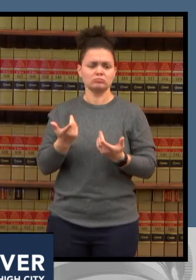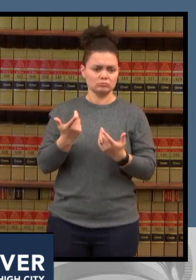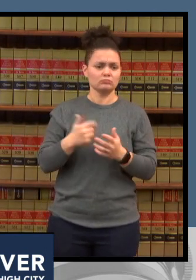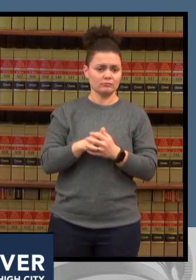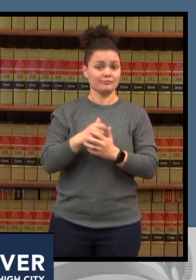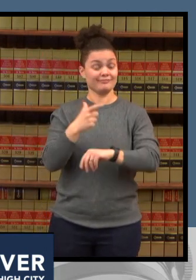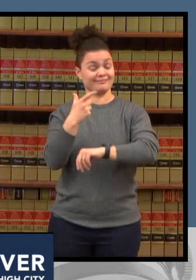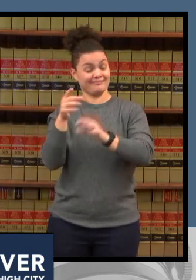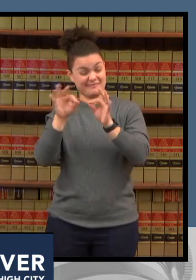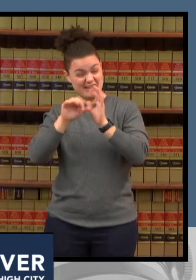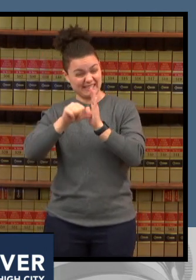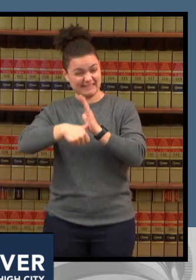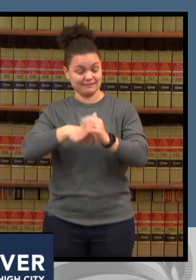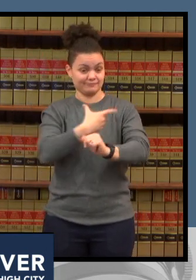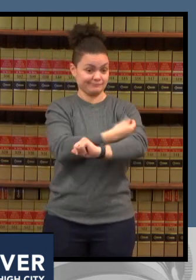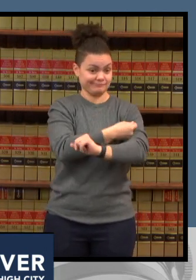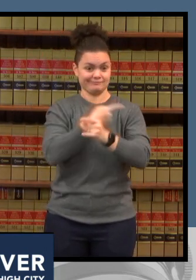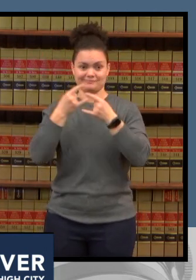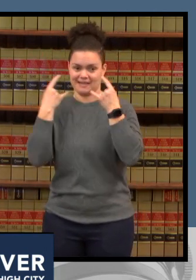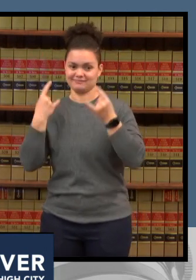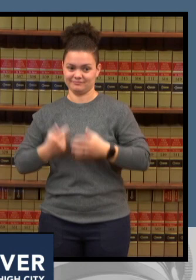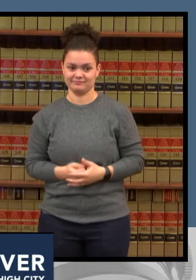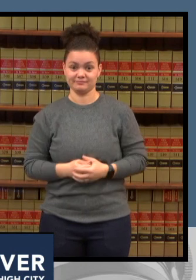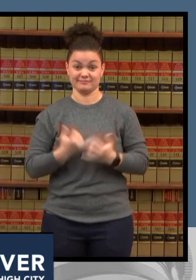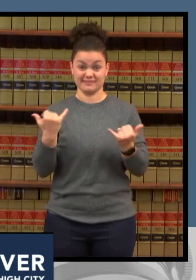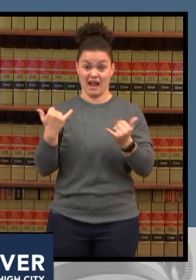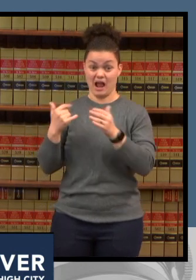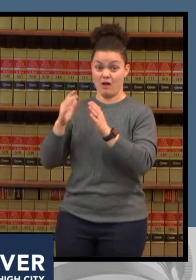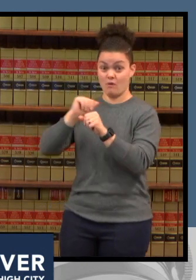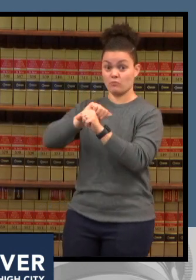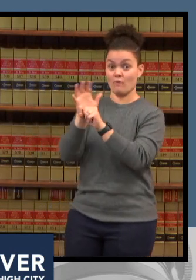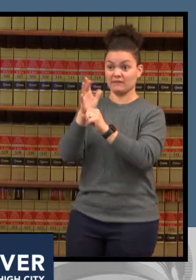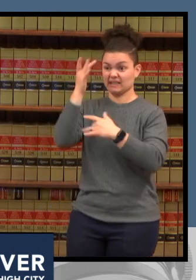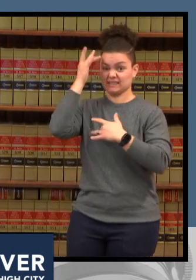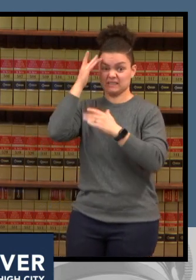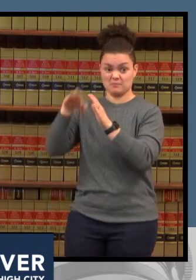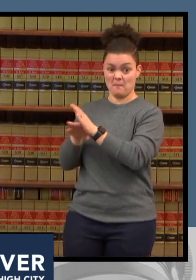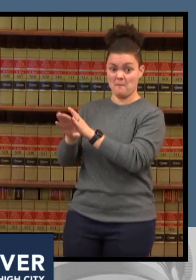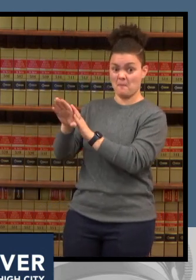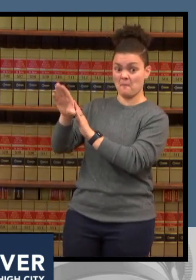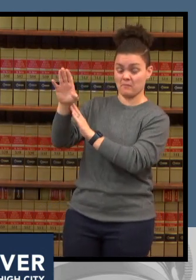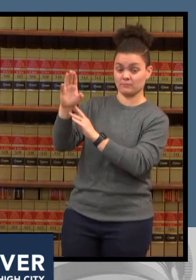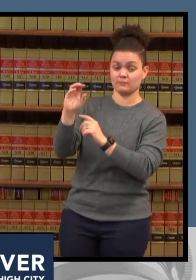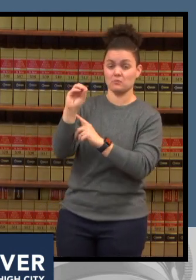increased transmissibility of the omicron variant omicron has the capability of causing larger